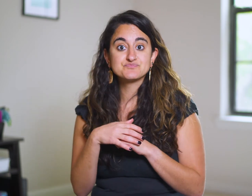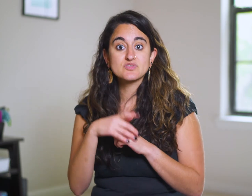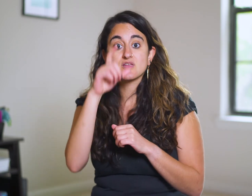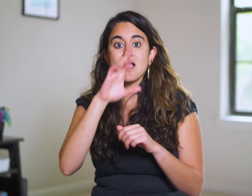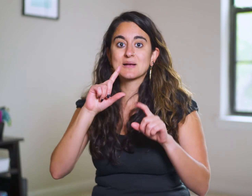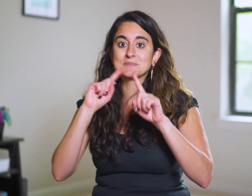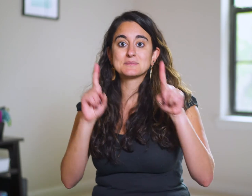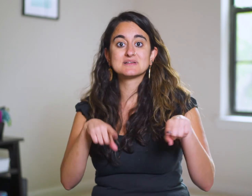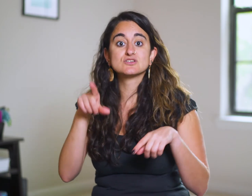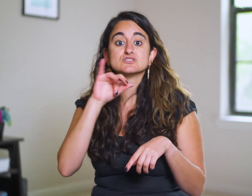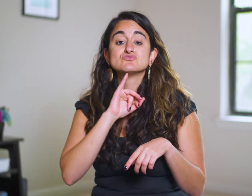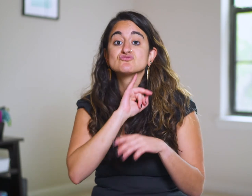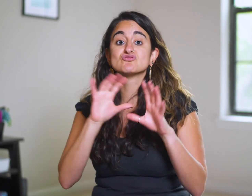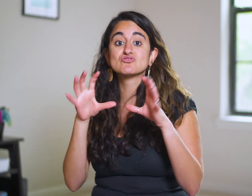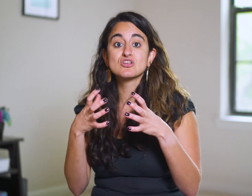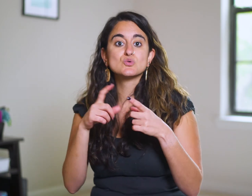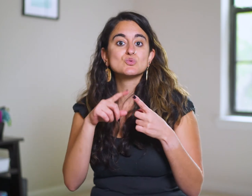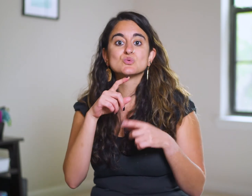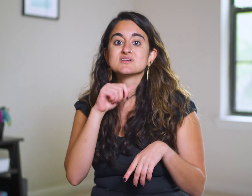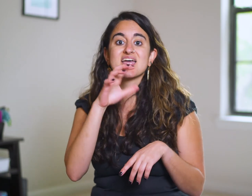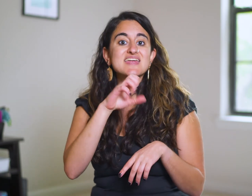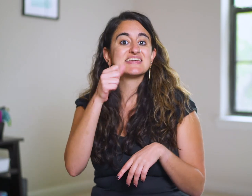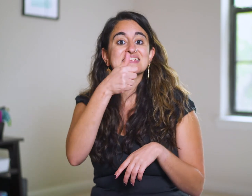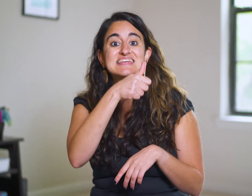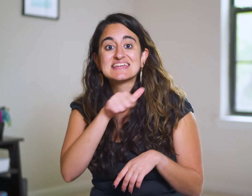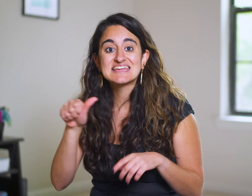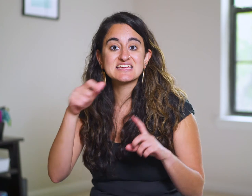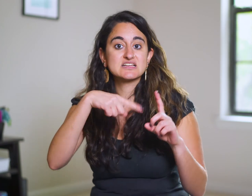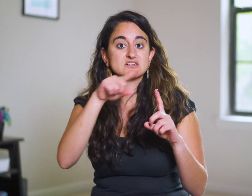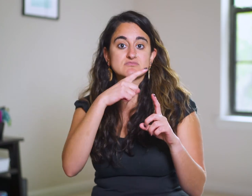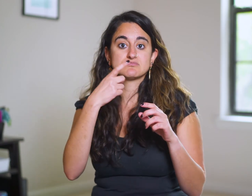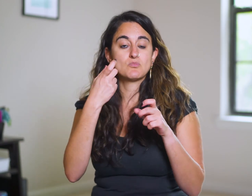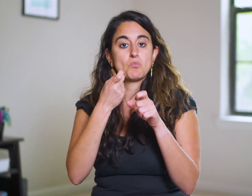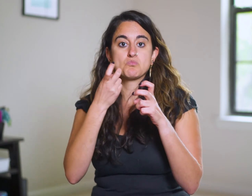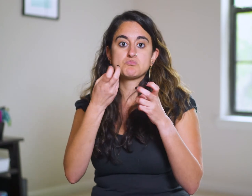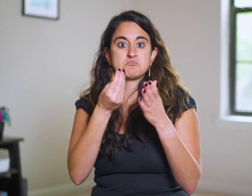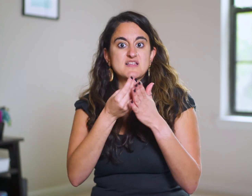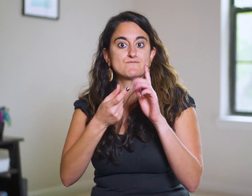God commanded the Israelites not to take any of the spoils